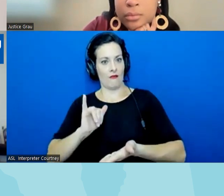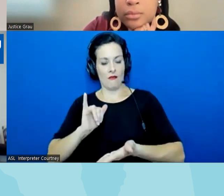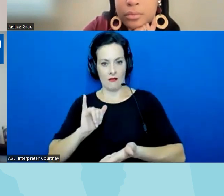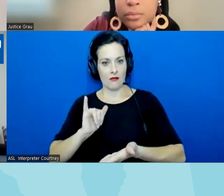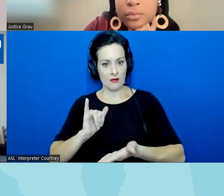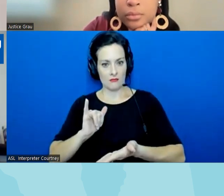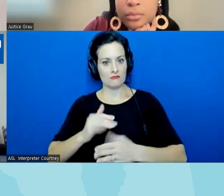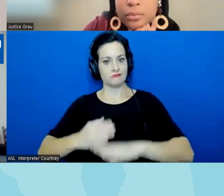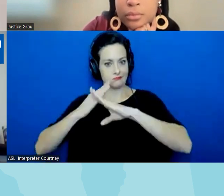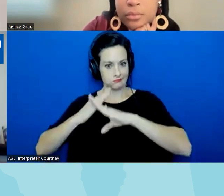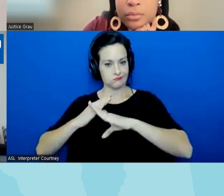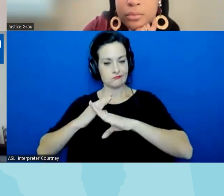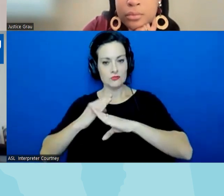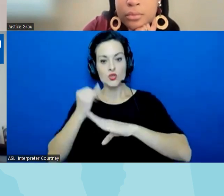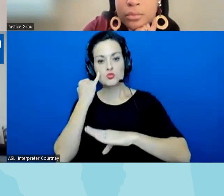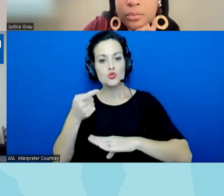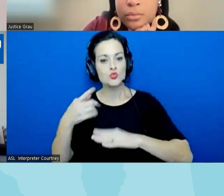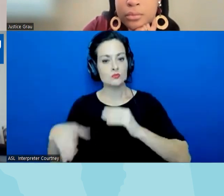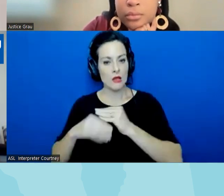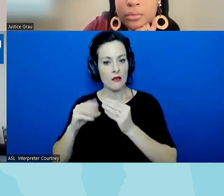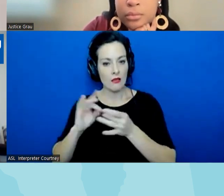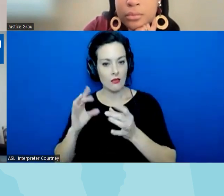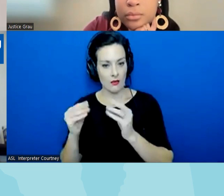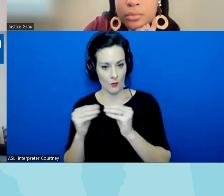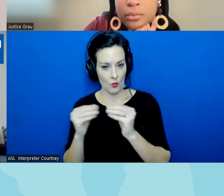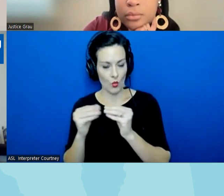there's anything else you'd like to say um you know in states that have less than favorable